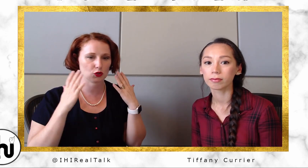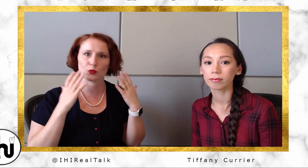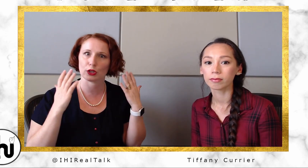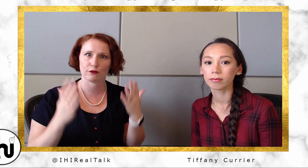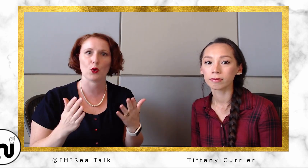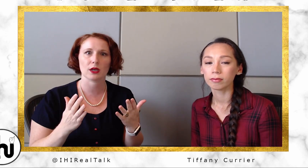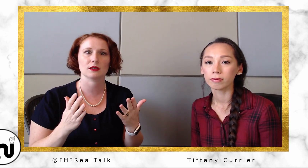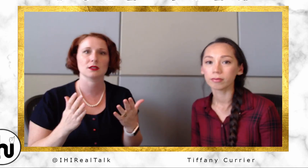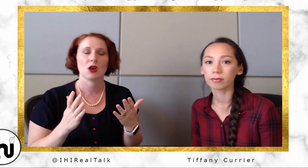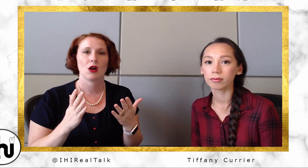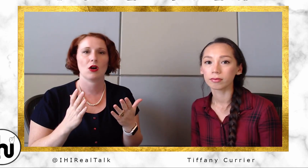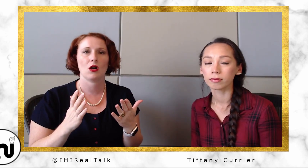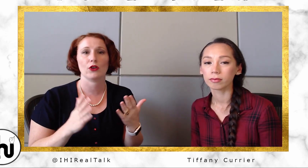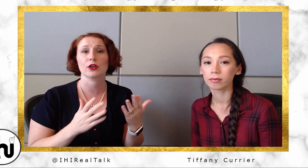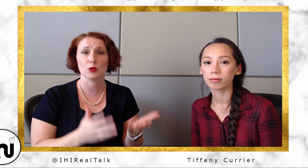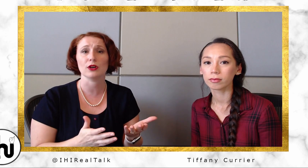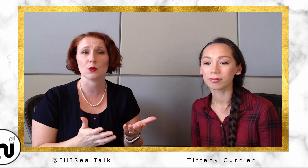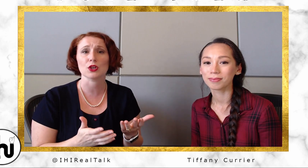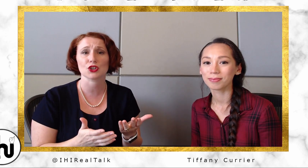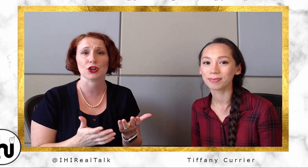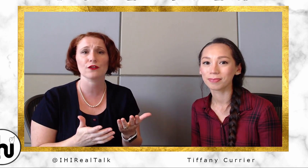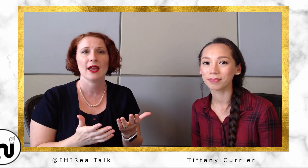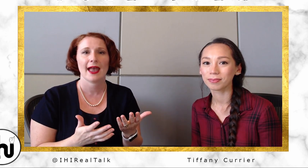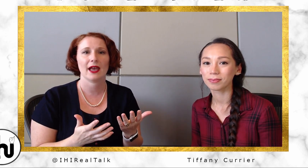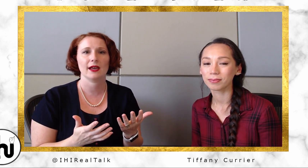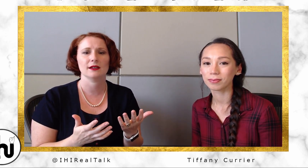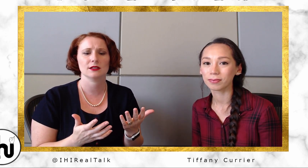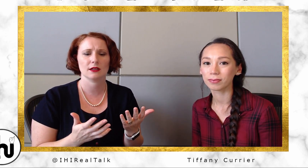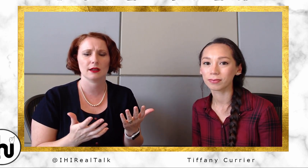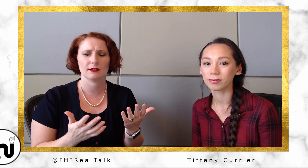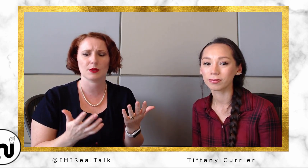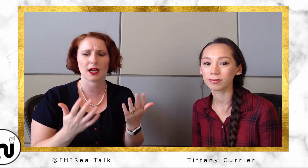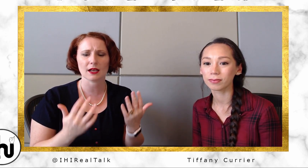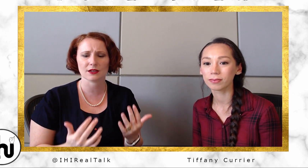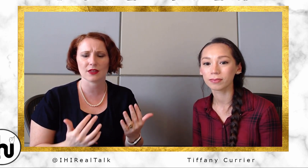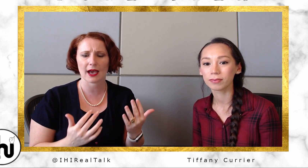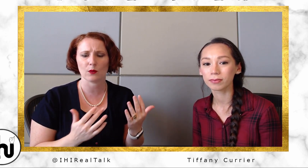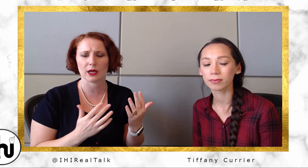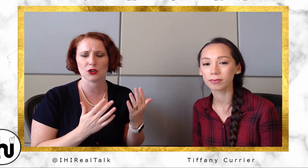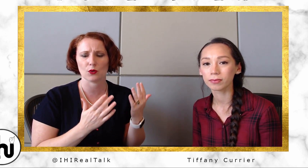really focus on the community we serve, and... and because of that, we don't always